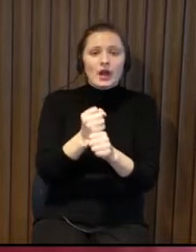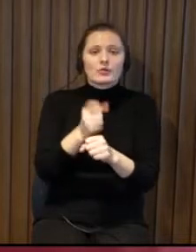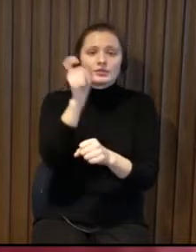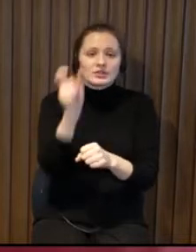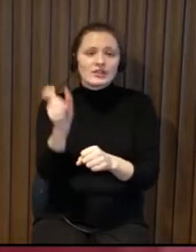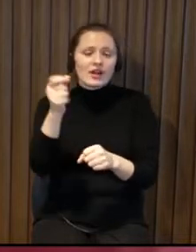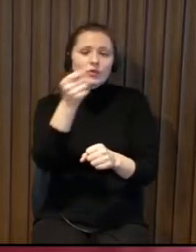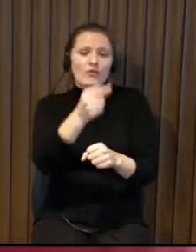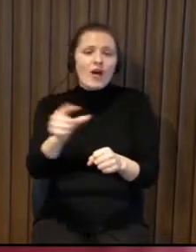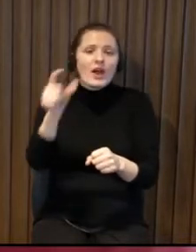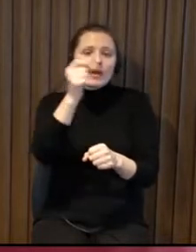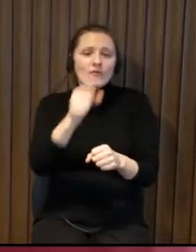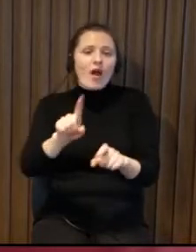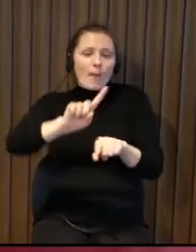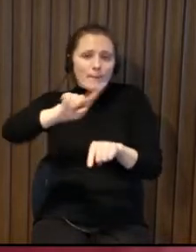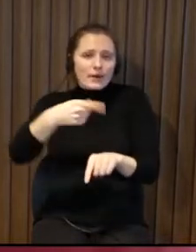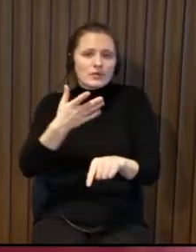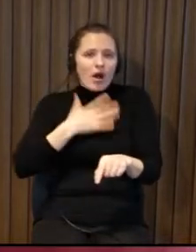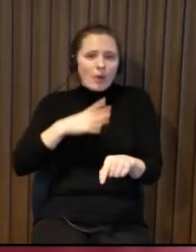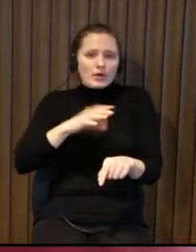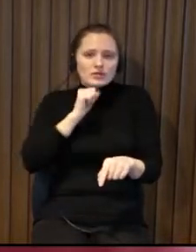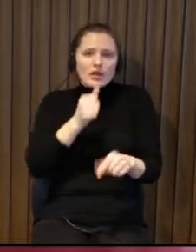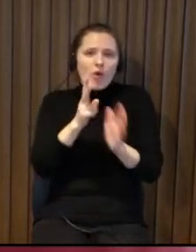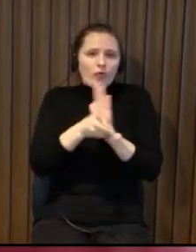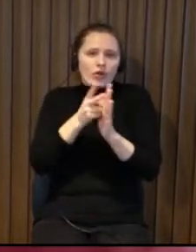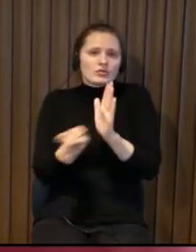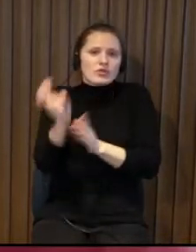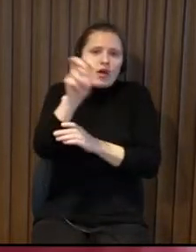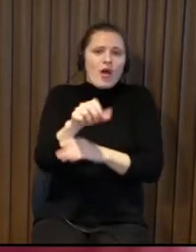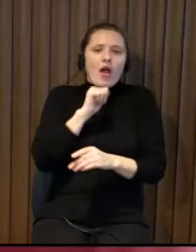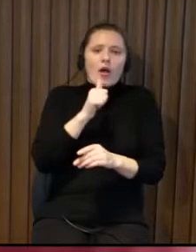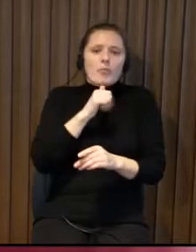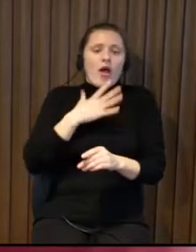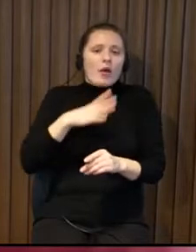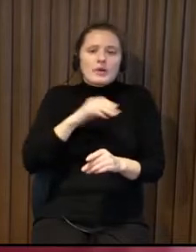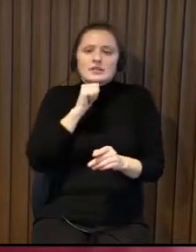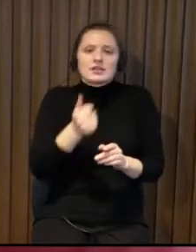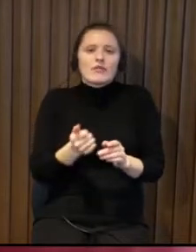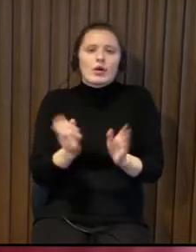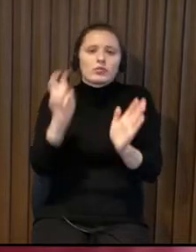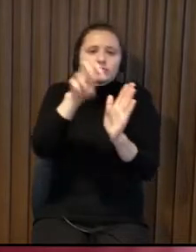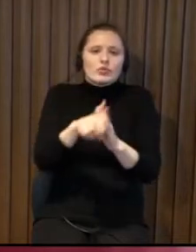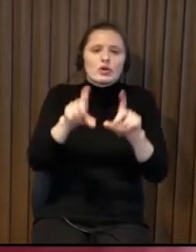people when they have broken the leg for example they also want to remain active to be able to